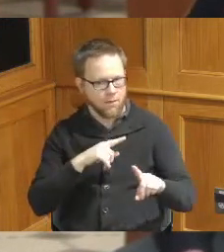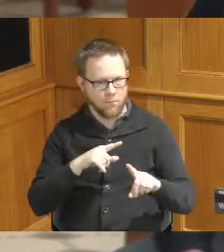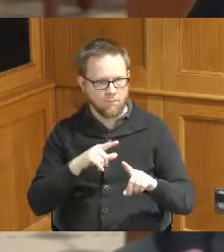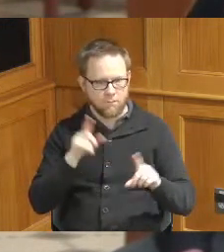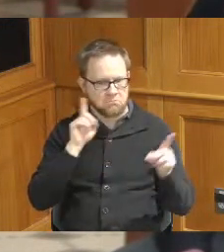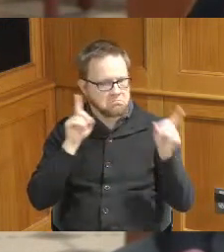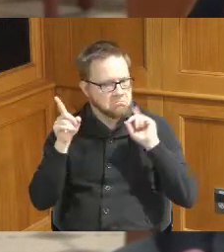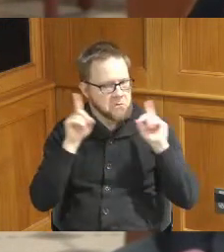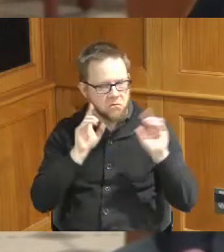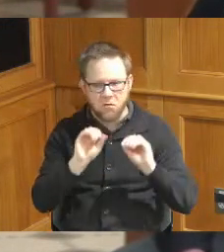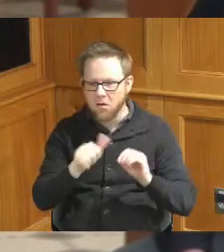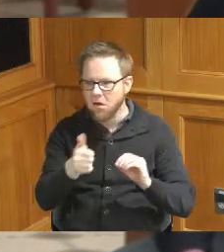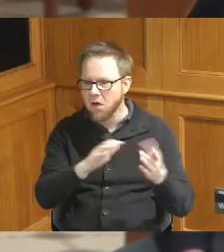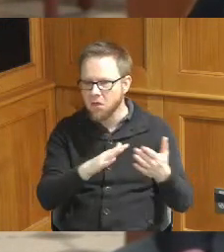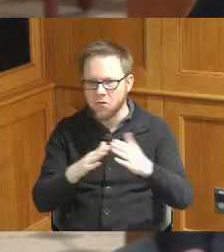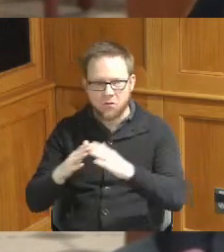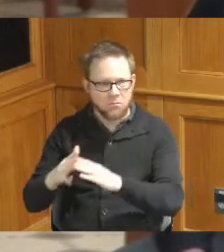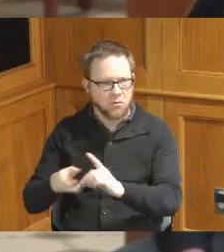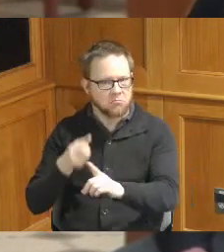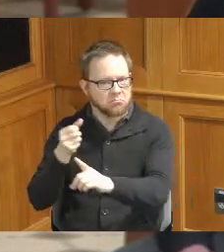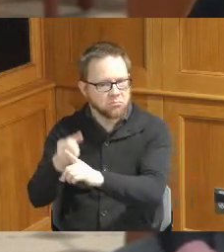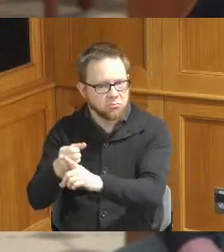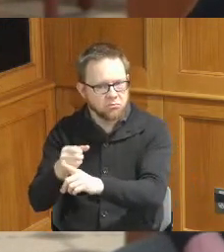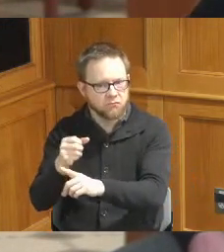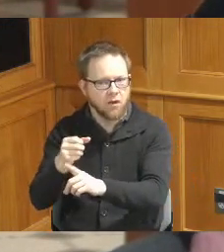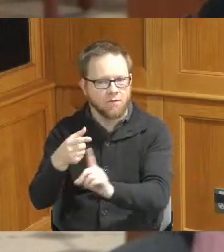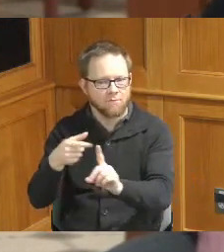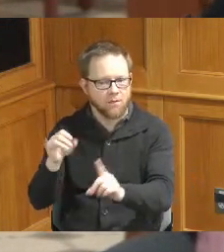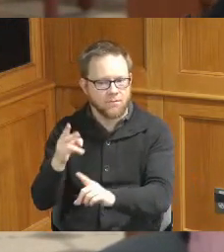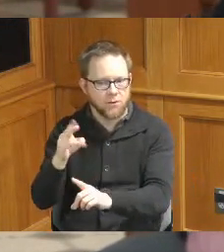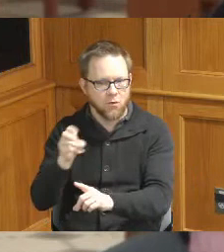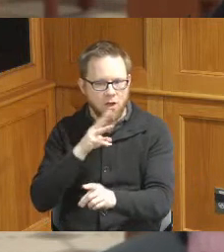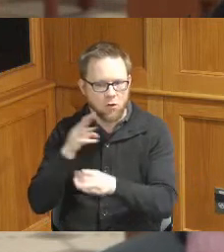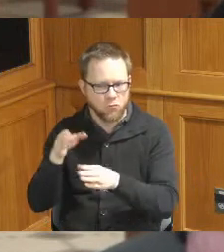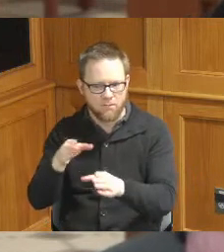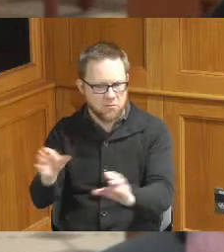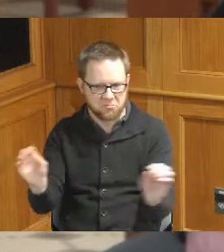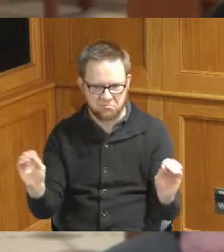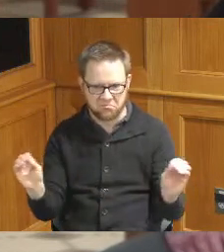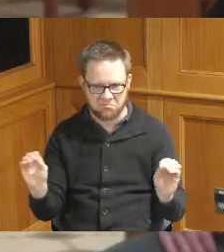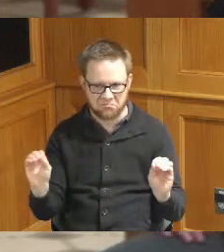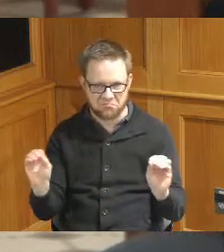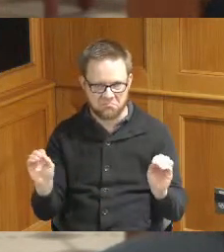communities that have an Ohio River intake within the basidia vicinity of the impacted